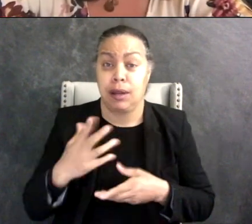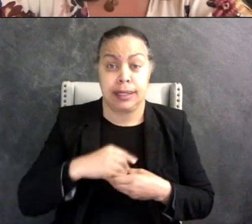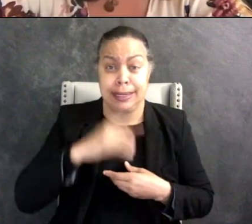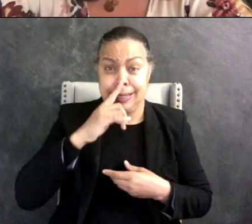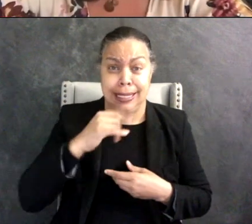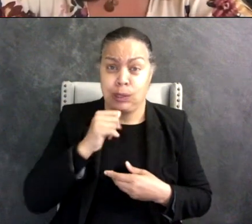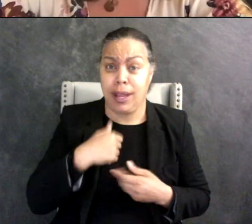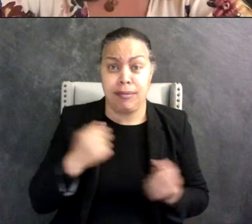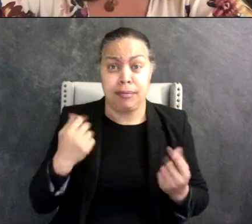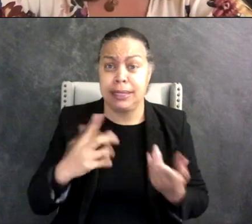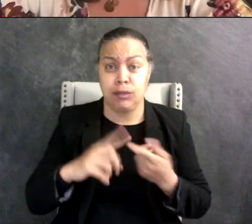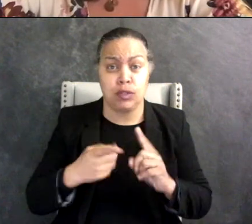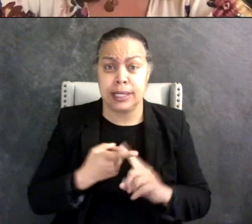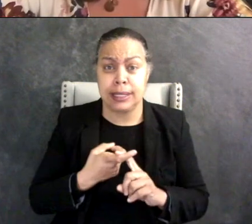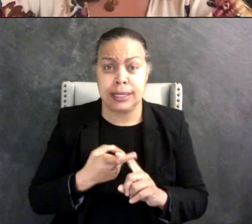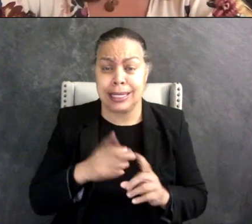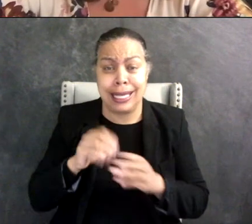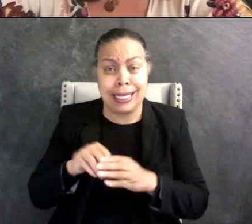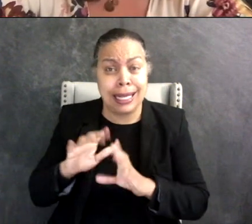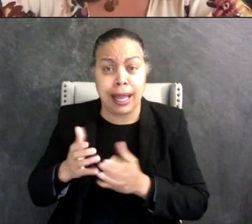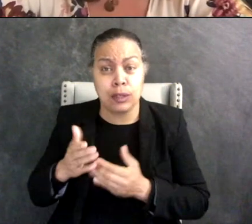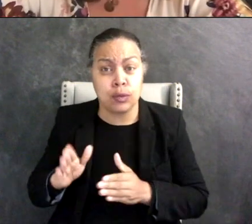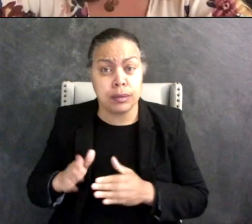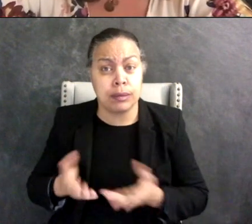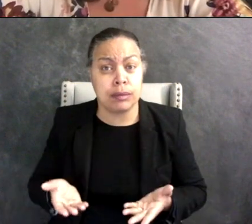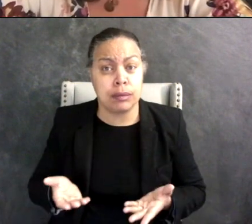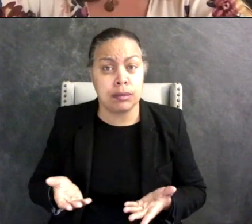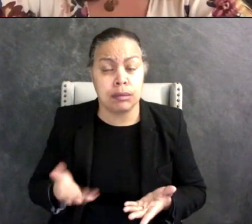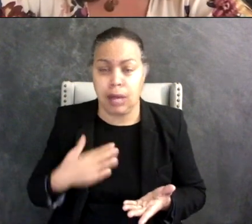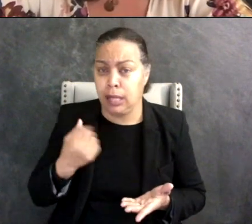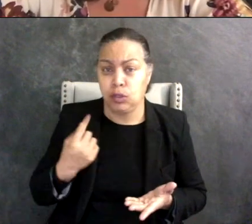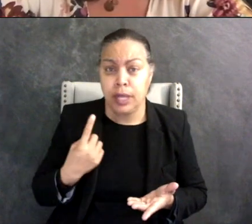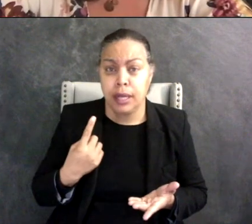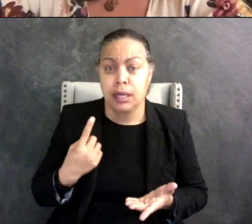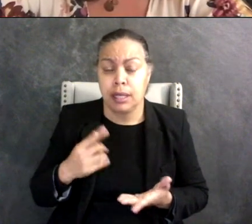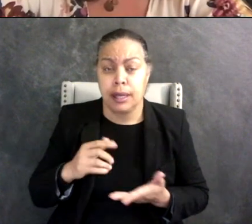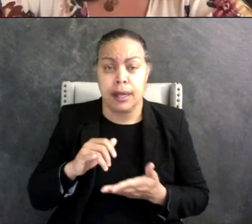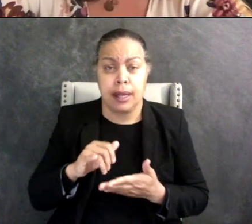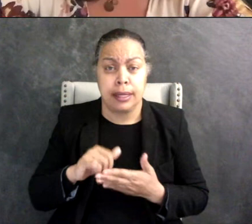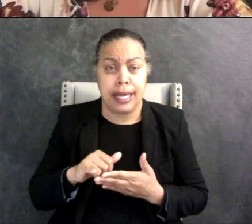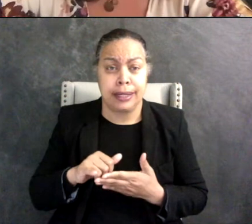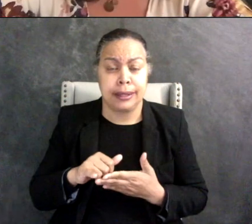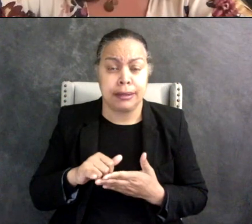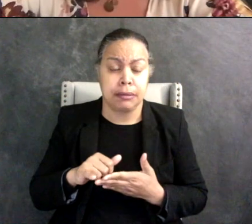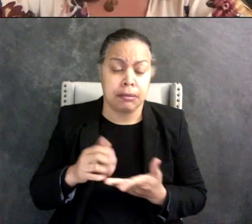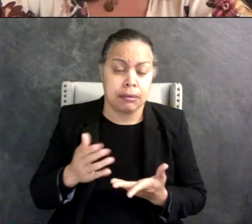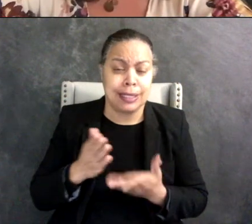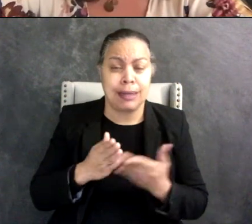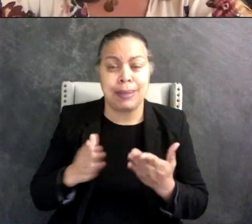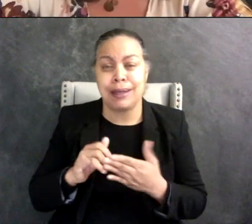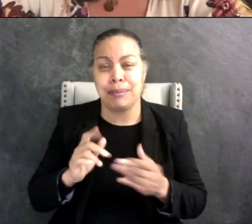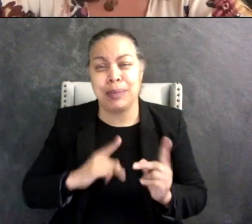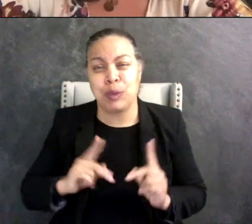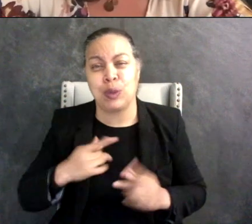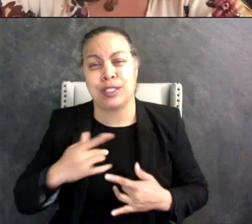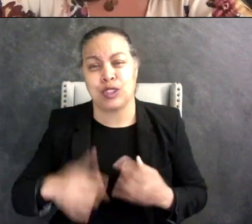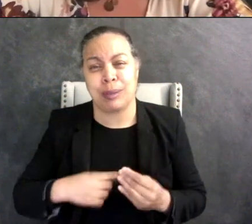friends in their classroom and I understand that that's like something that people worry about but